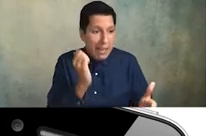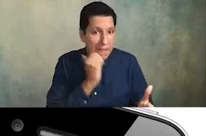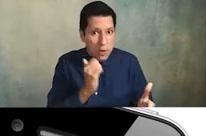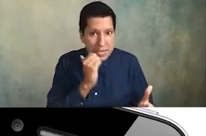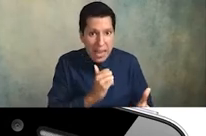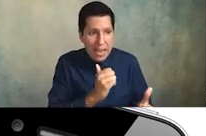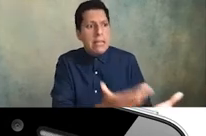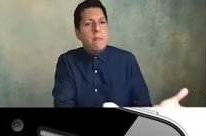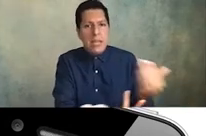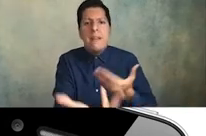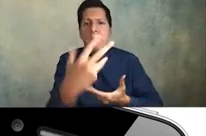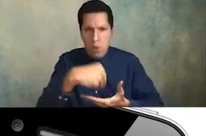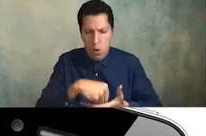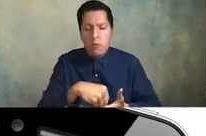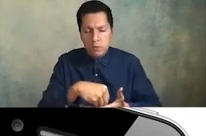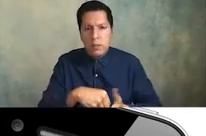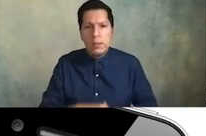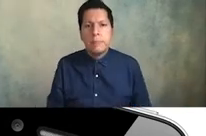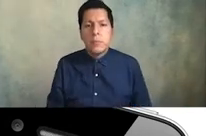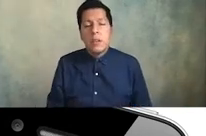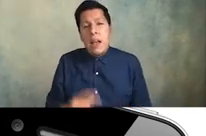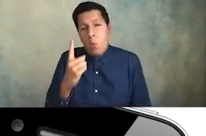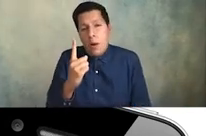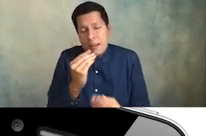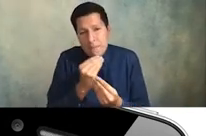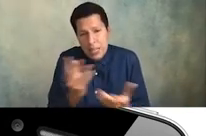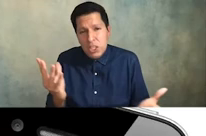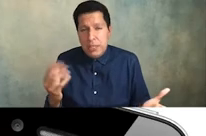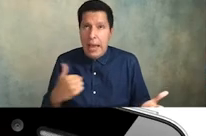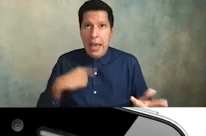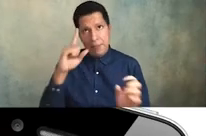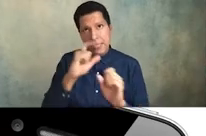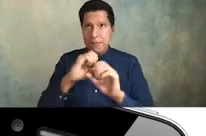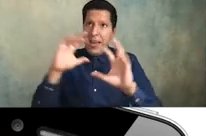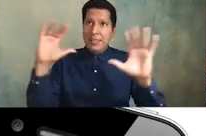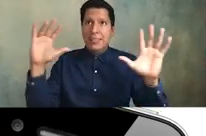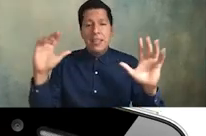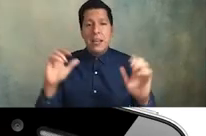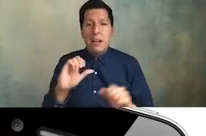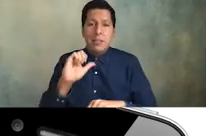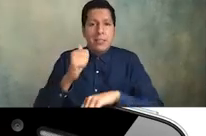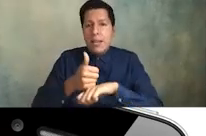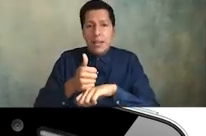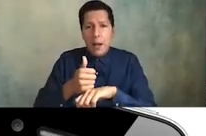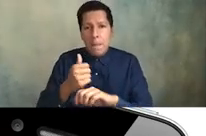here's a confession i have this fantasy about creating an alliance for all of the california